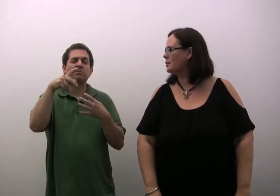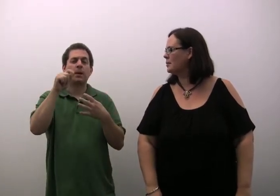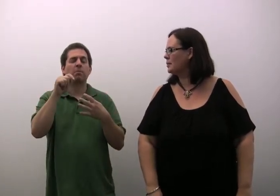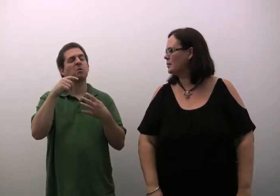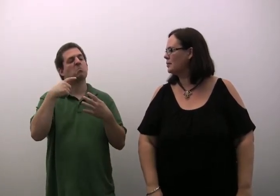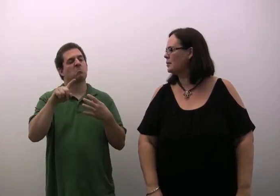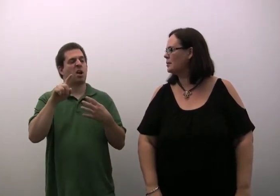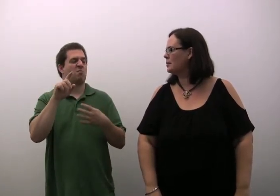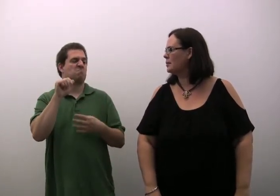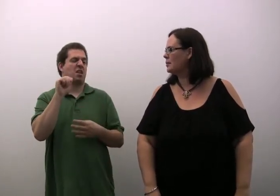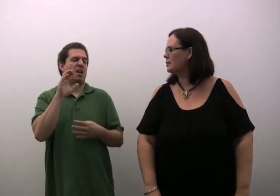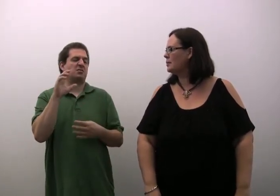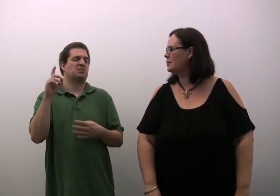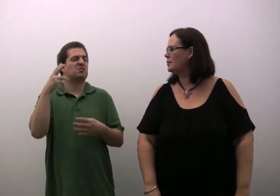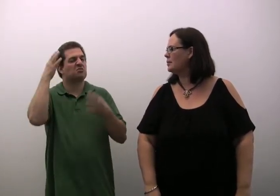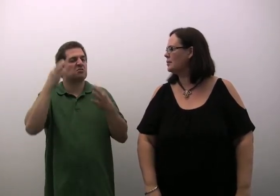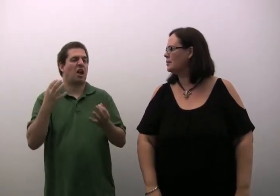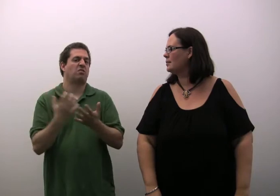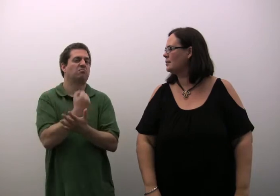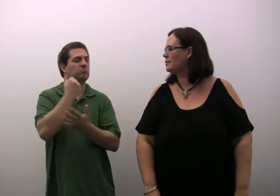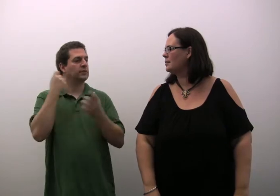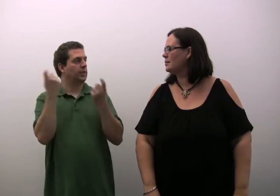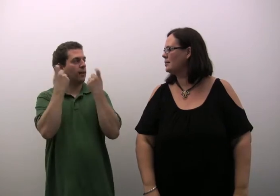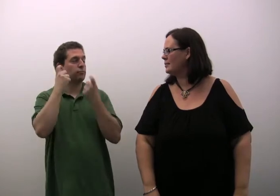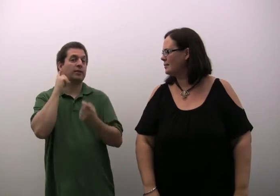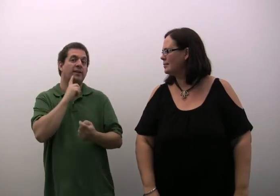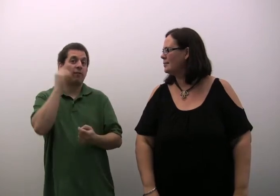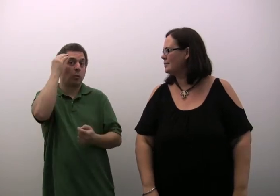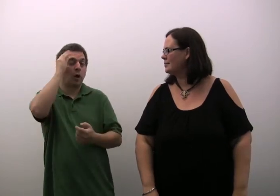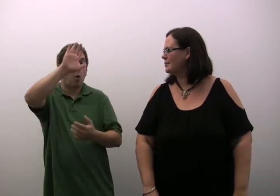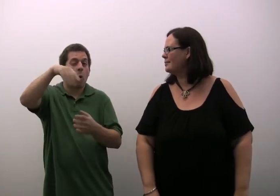September. However, we have decided we will be celebrating Deaf Awareness the